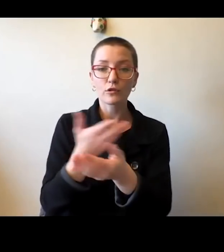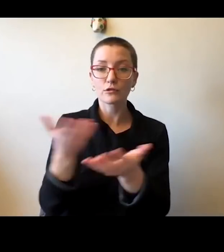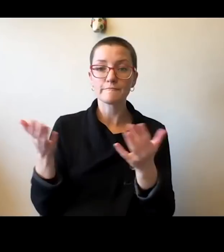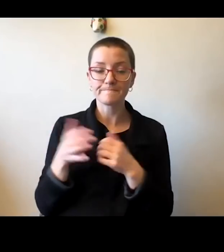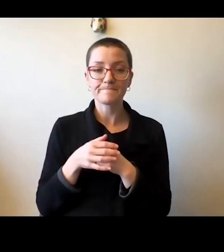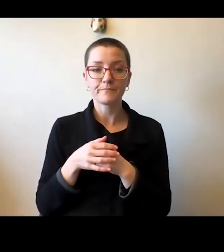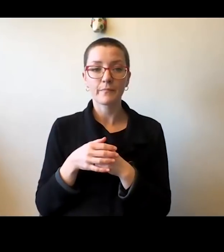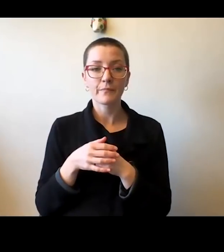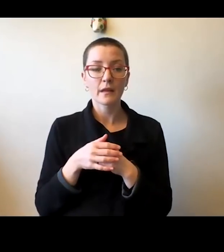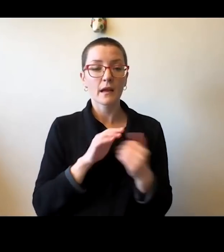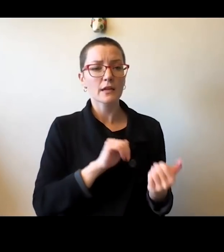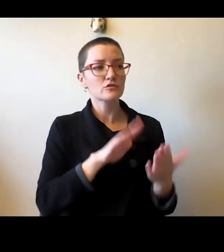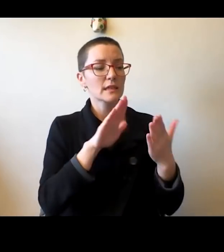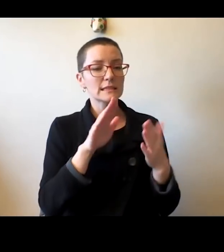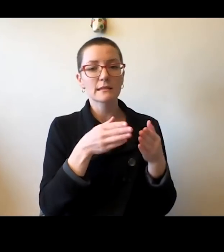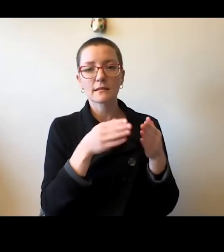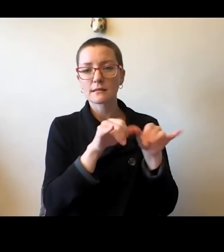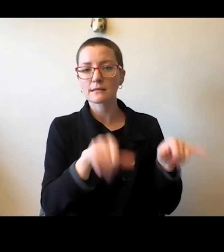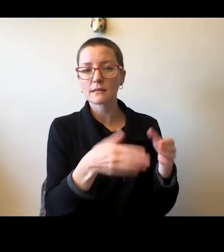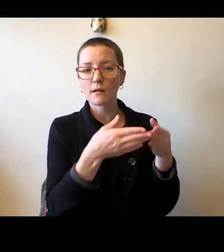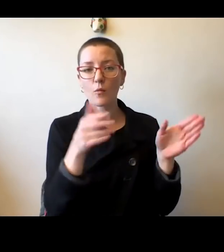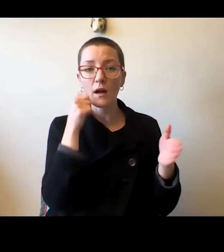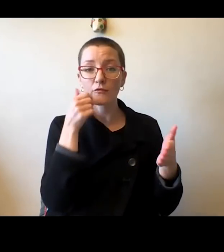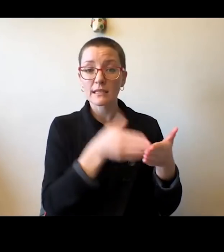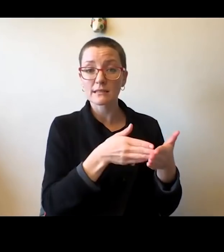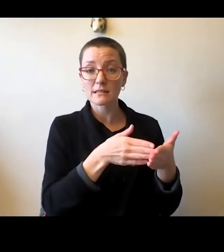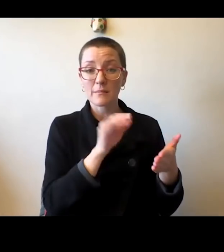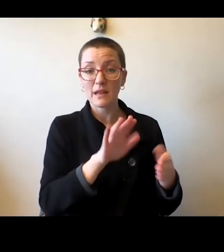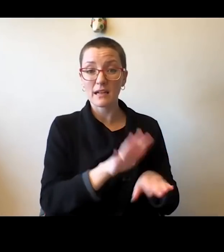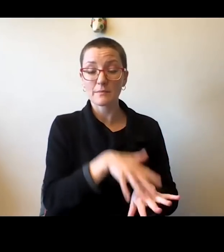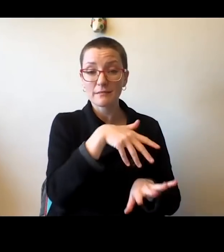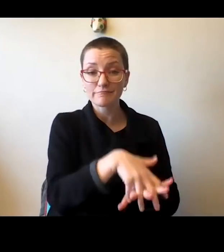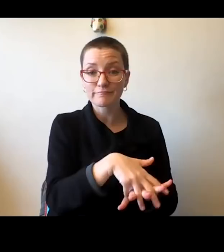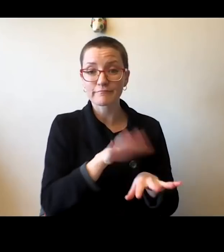addressing systemic racism that has been generationally embedded in our society.